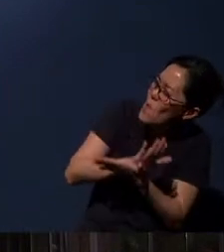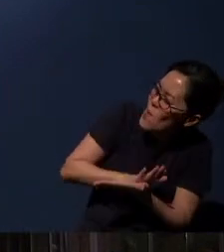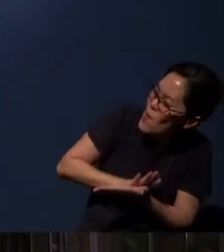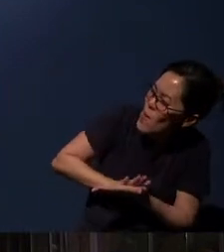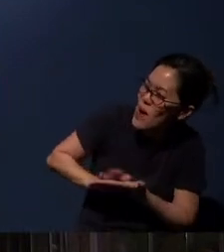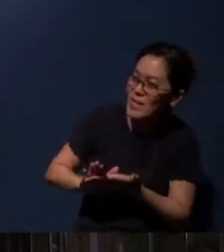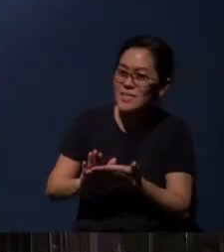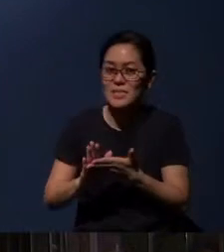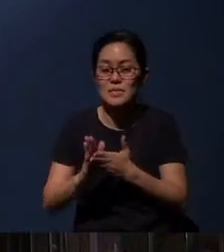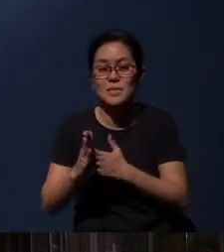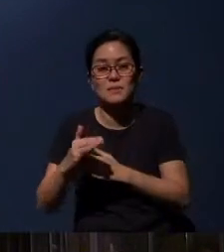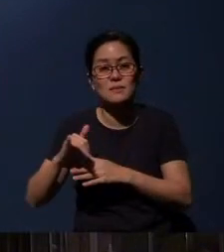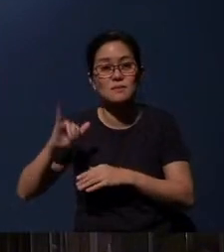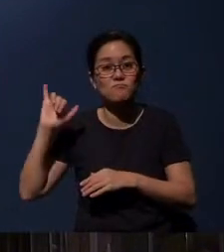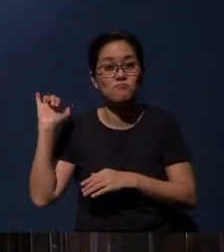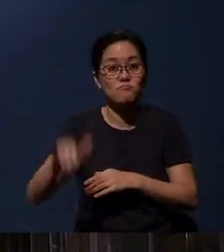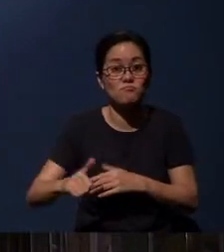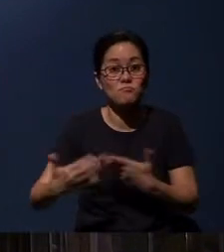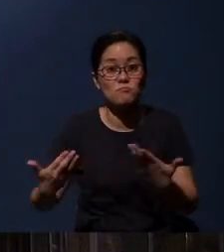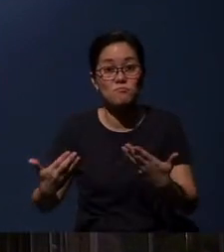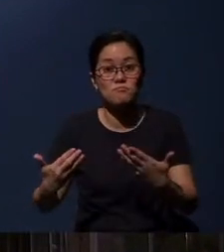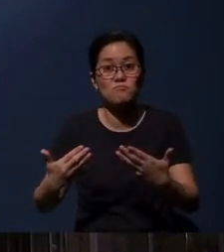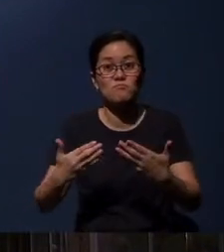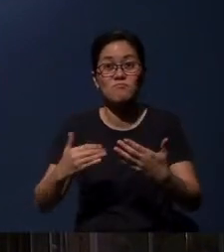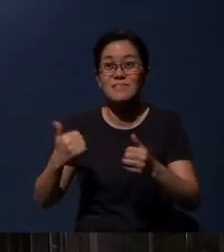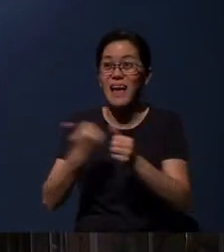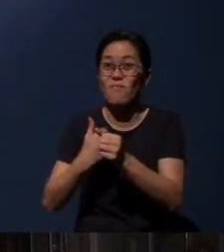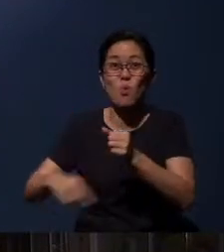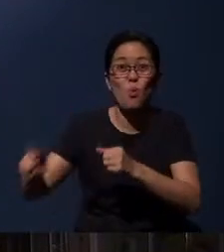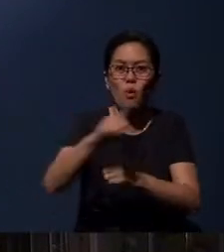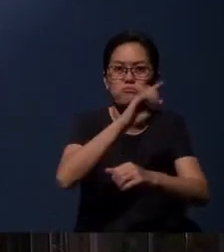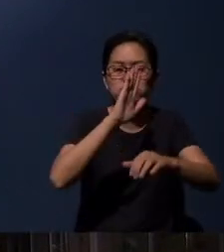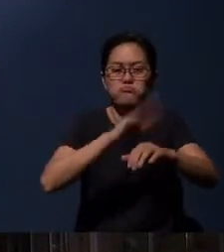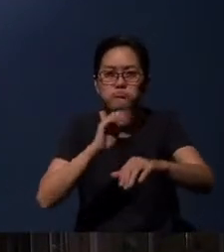And this is the call that He has to each and every single one of us.